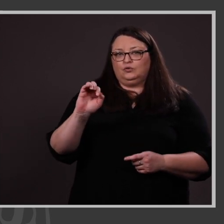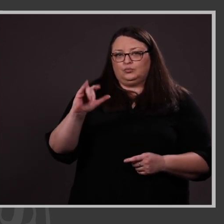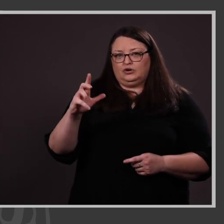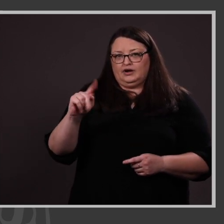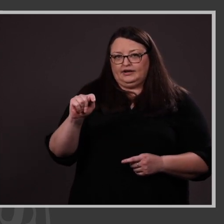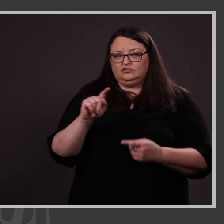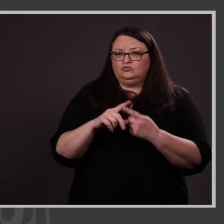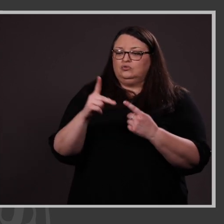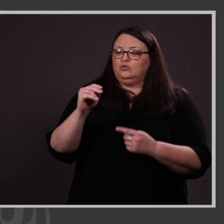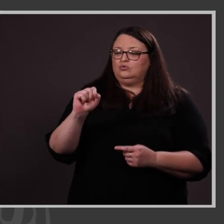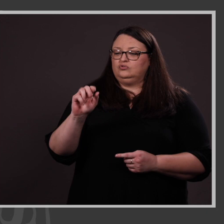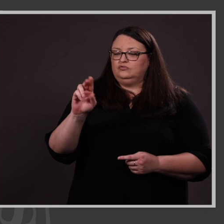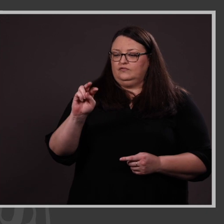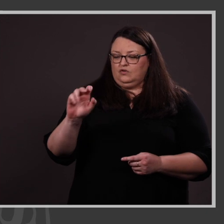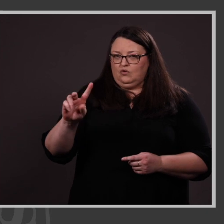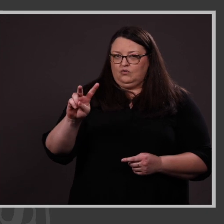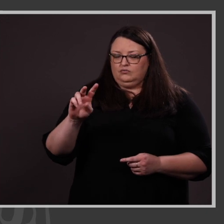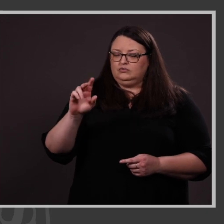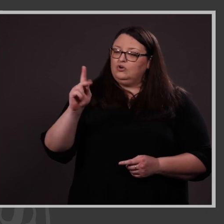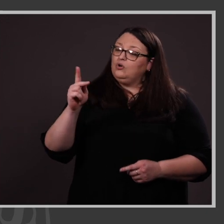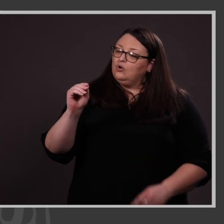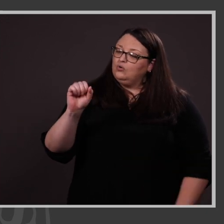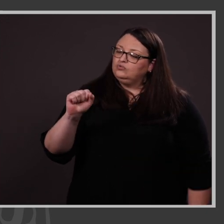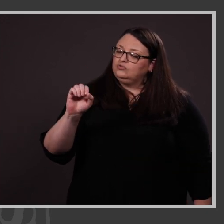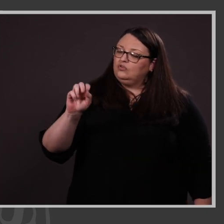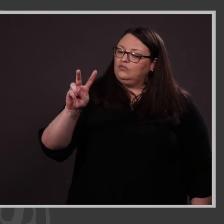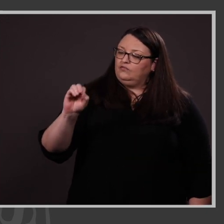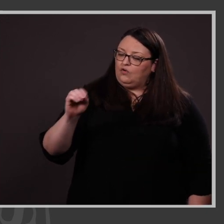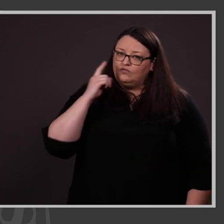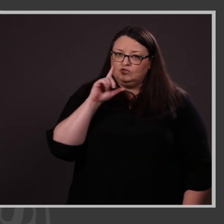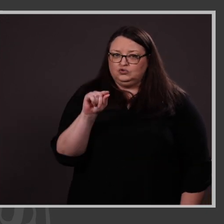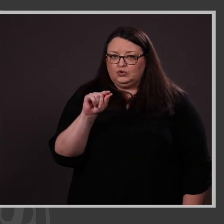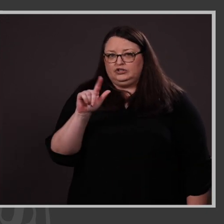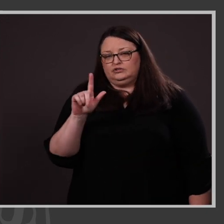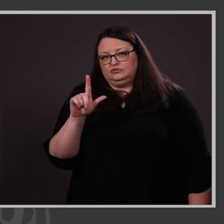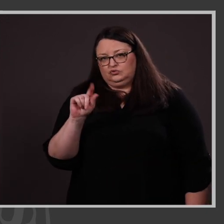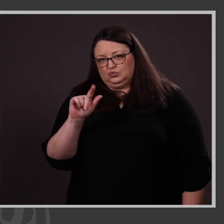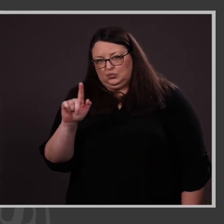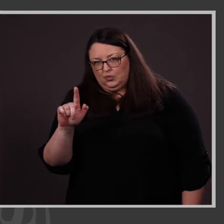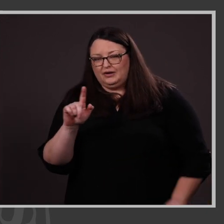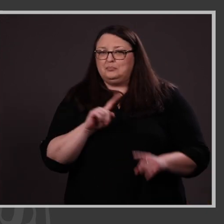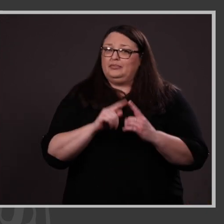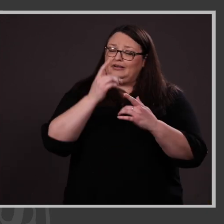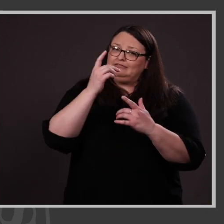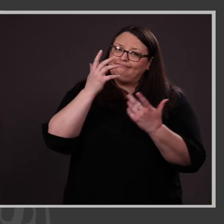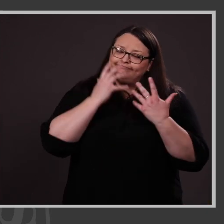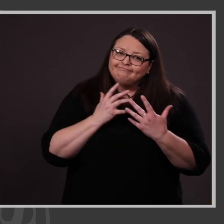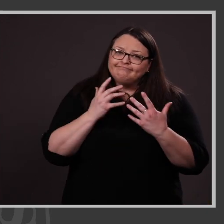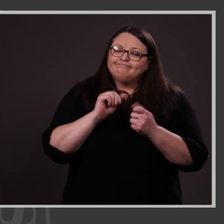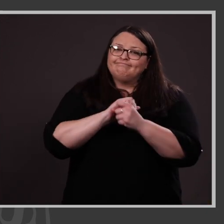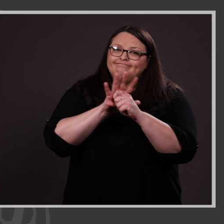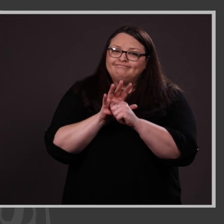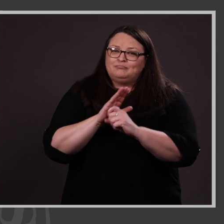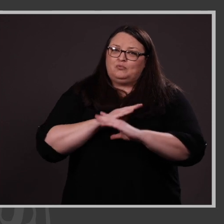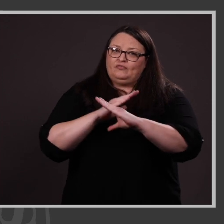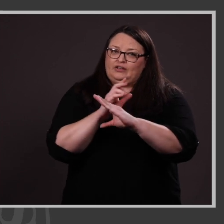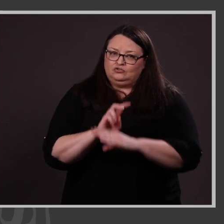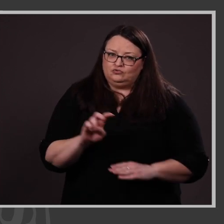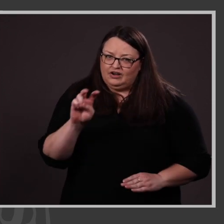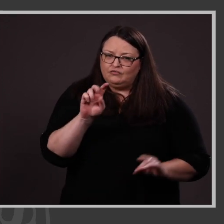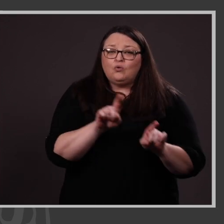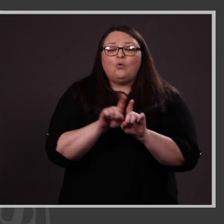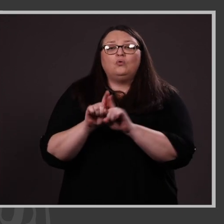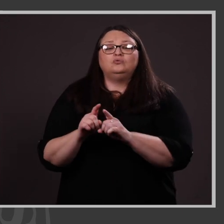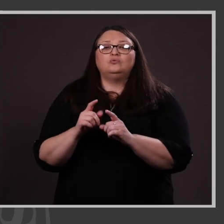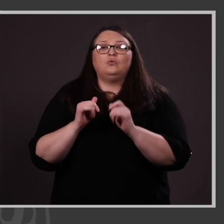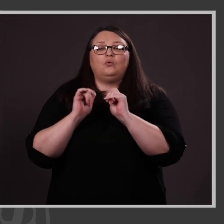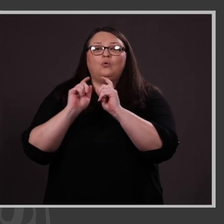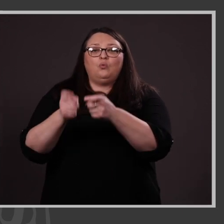to Kosovo for 2020-21, though Covid prevented his travel. Patrick was also awarded the